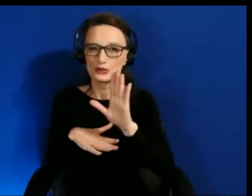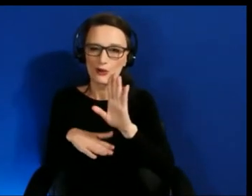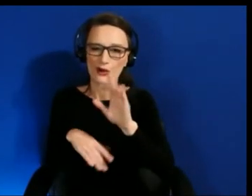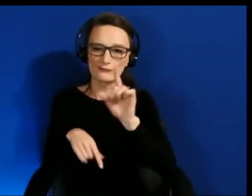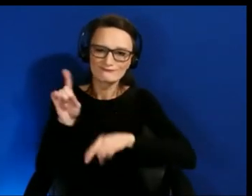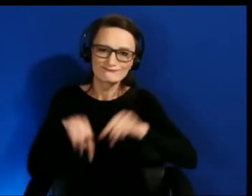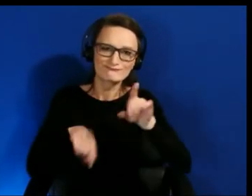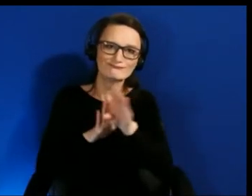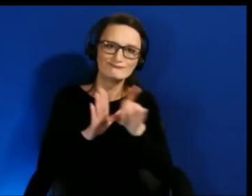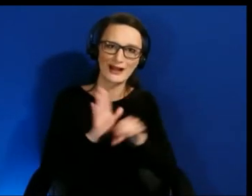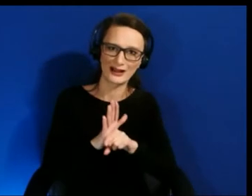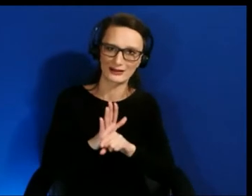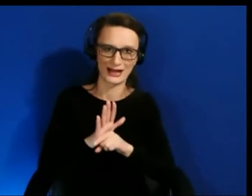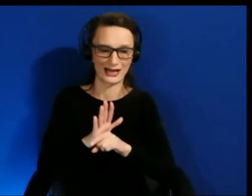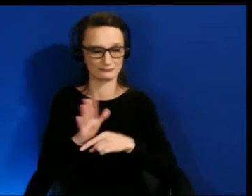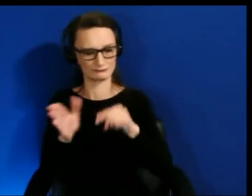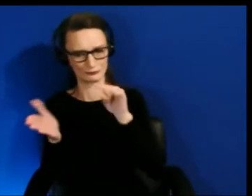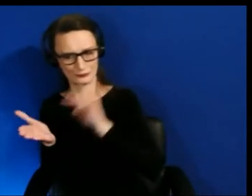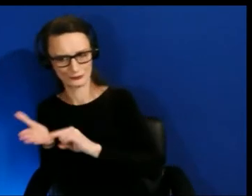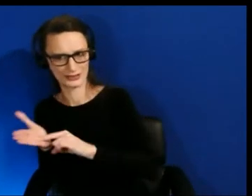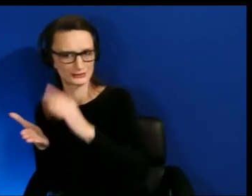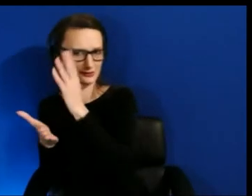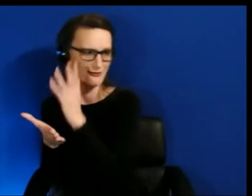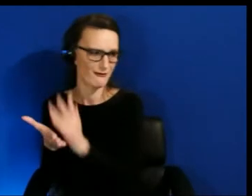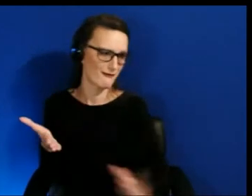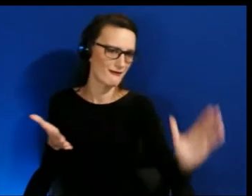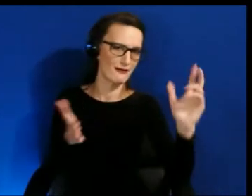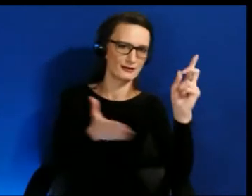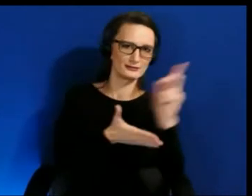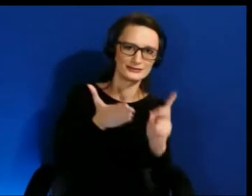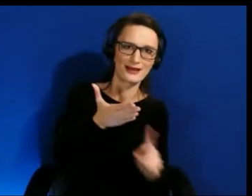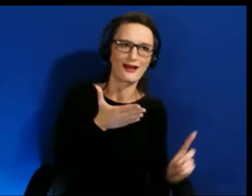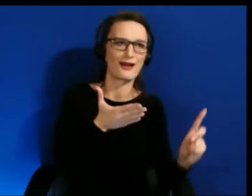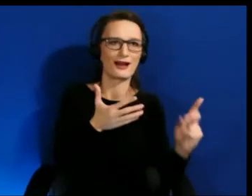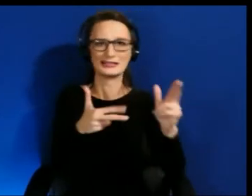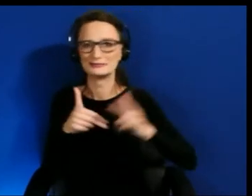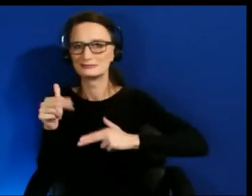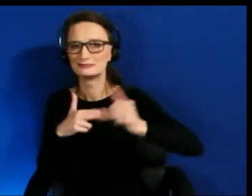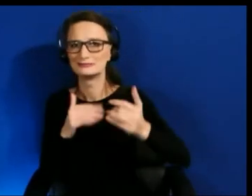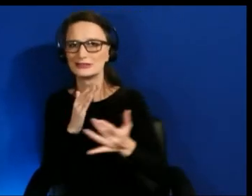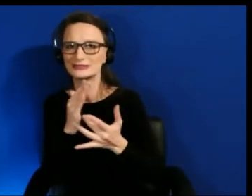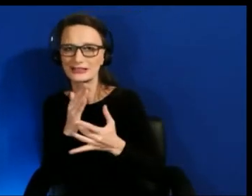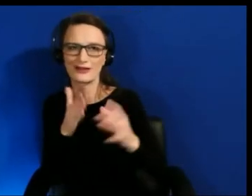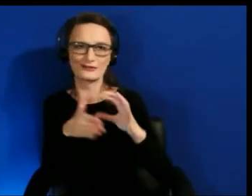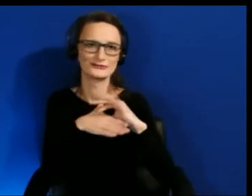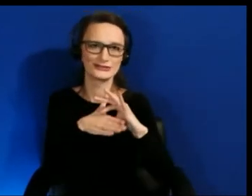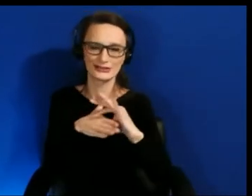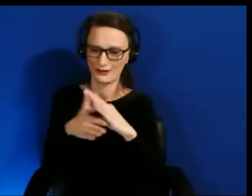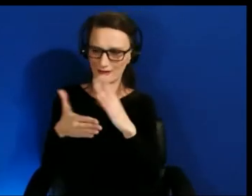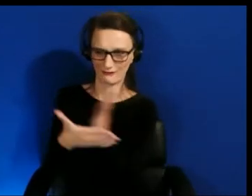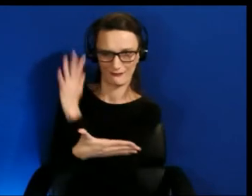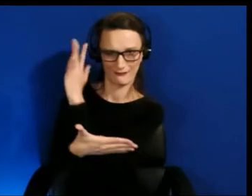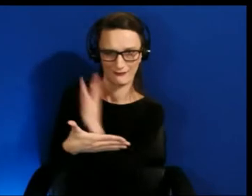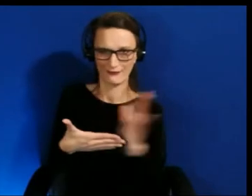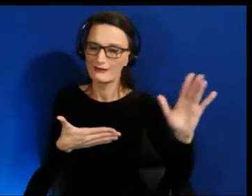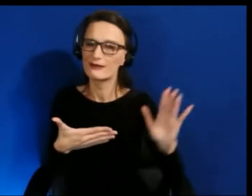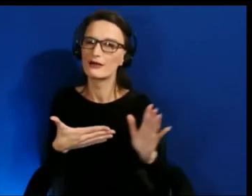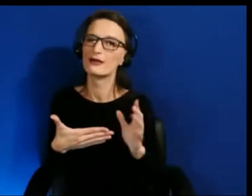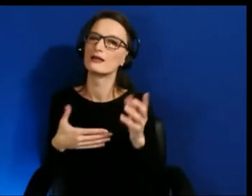which are fabulous, from research to design to building technologies and content, what is it about inclusive design